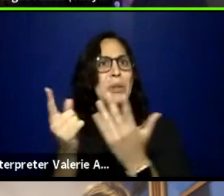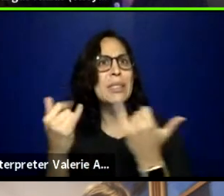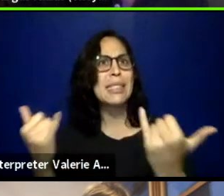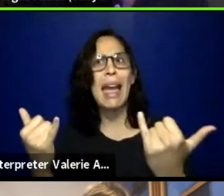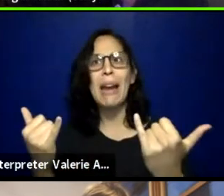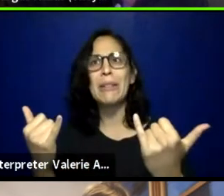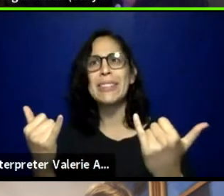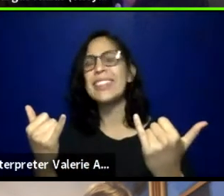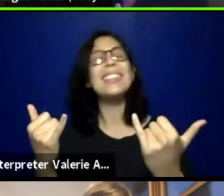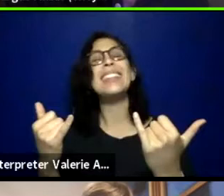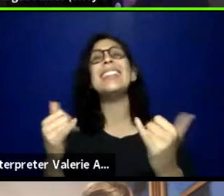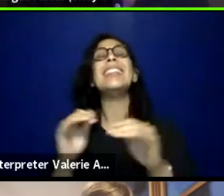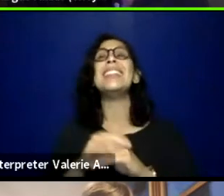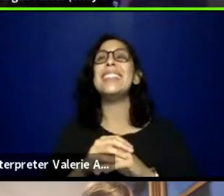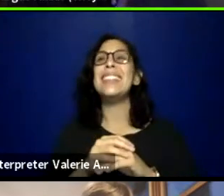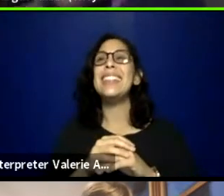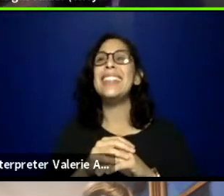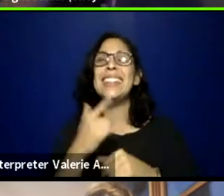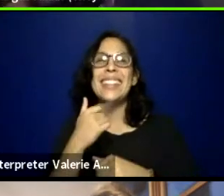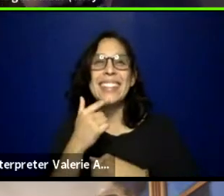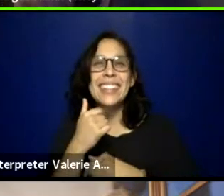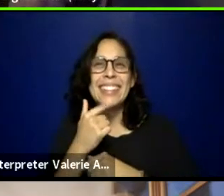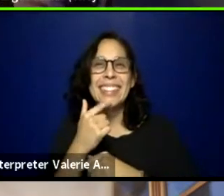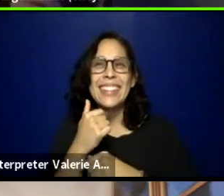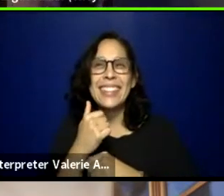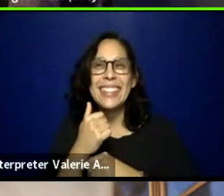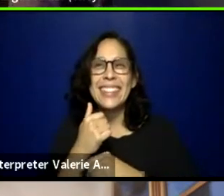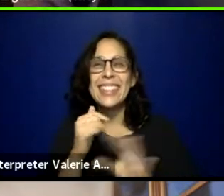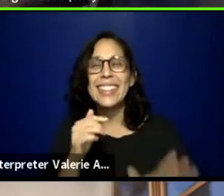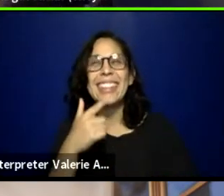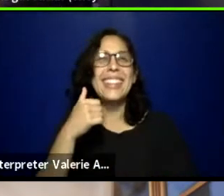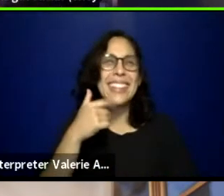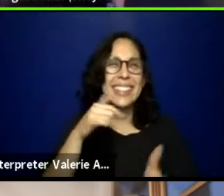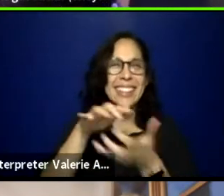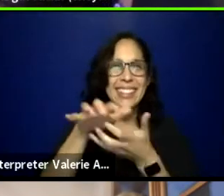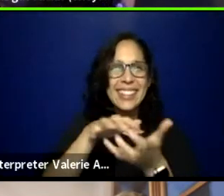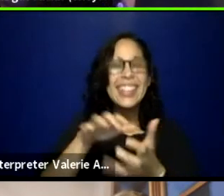Siri's like hey, what's up?